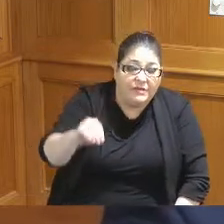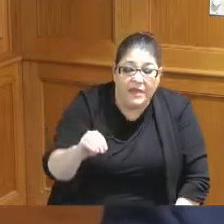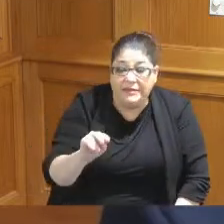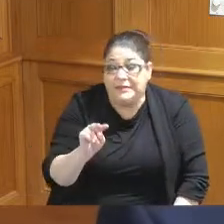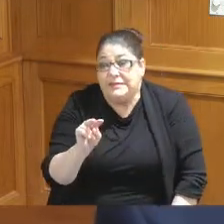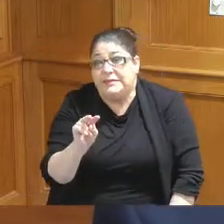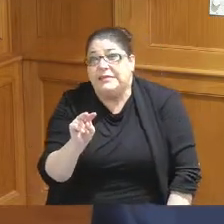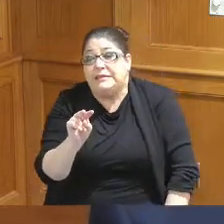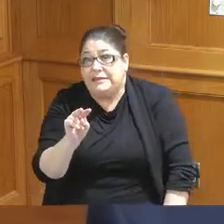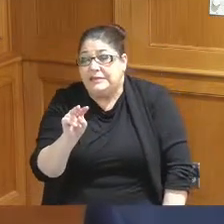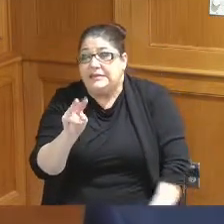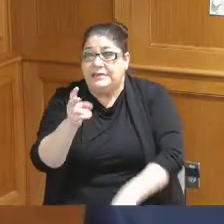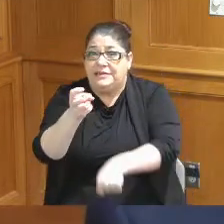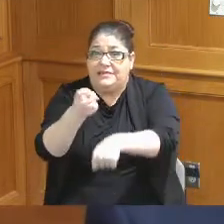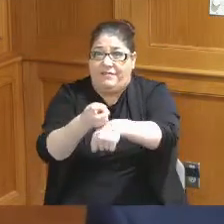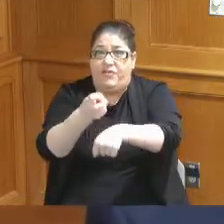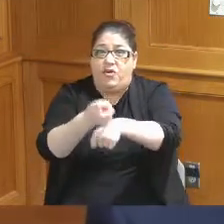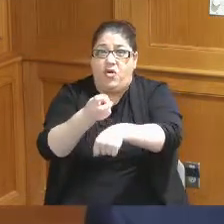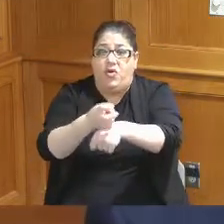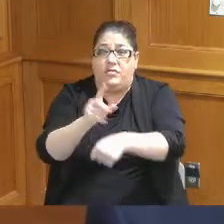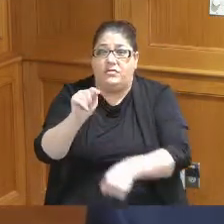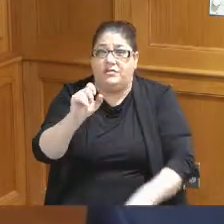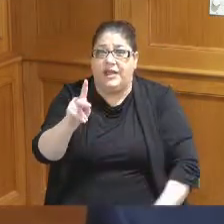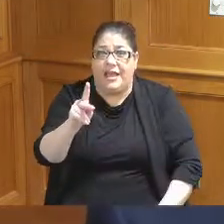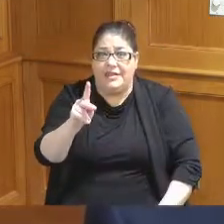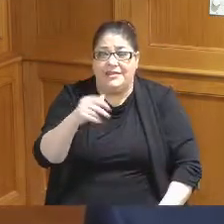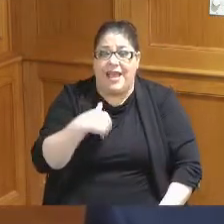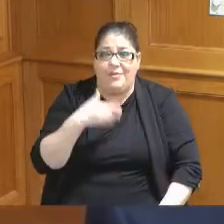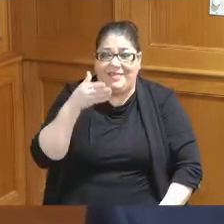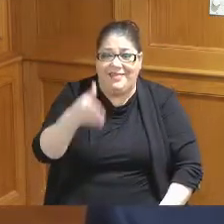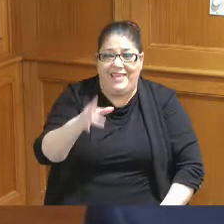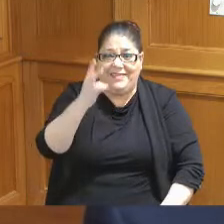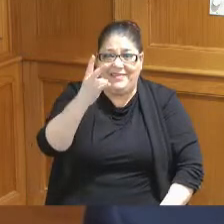a very difficult task I was there for seven years I never hit 100